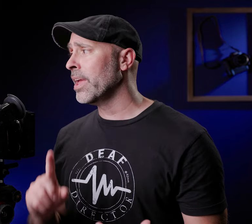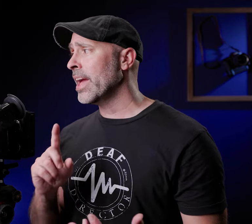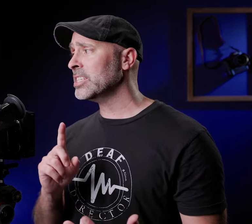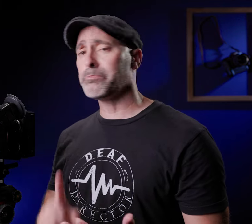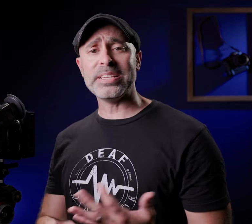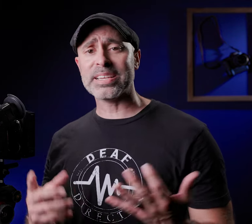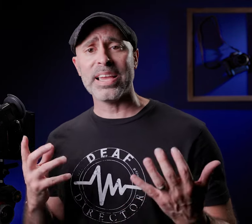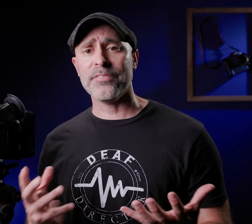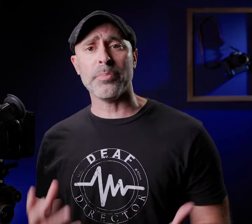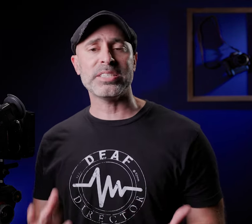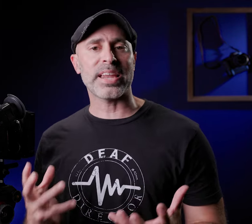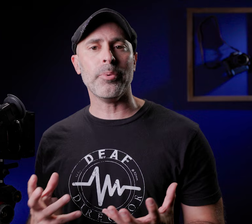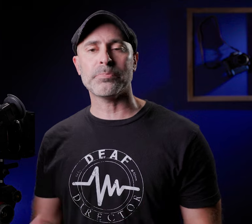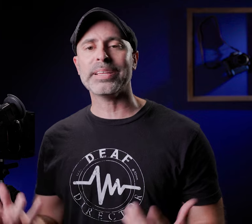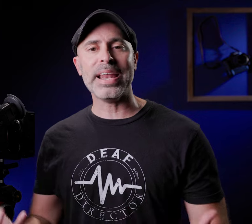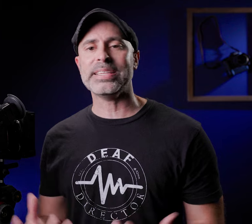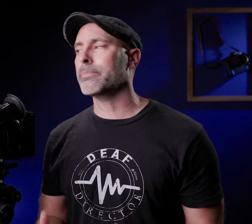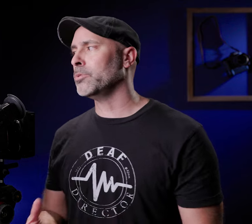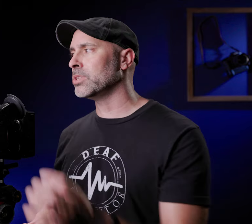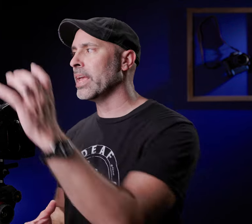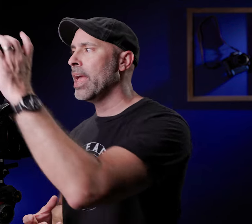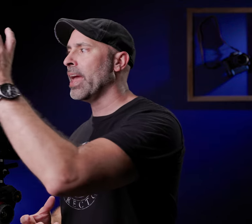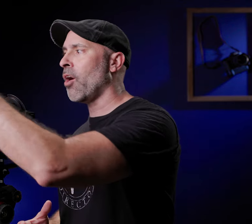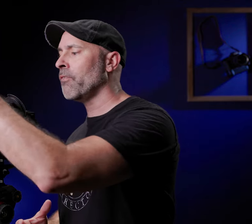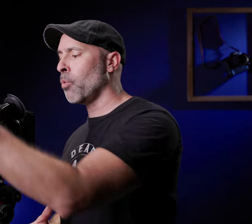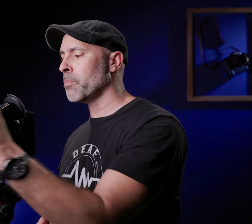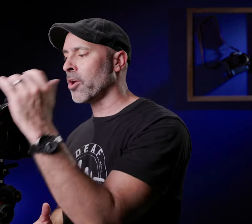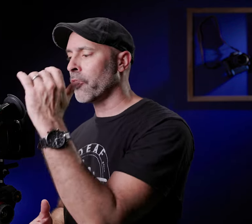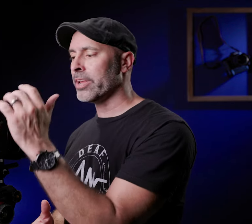and just basic information that I would expect anytime I'm using an off-board monitor either